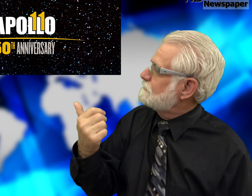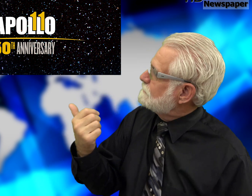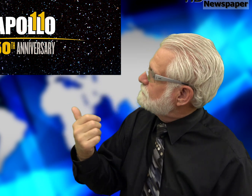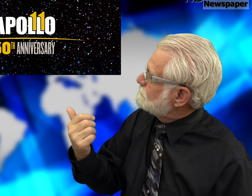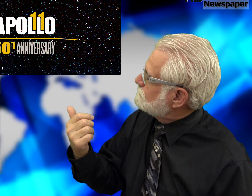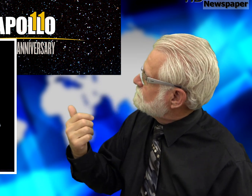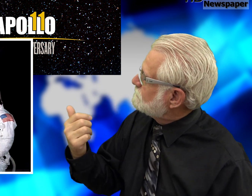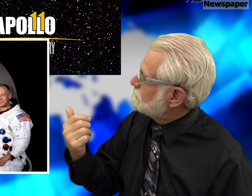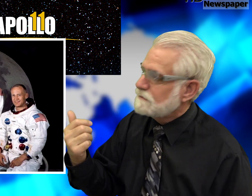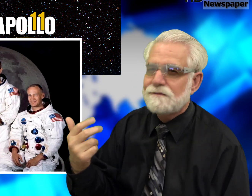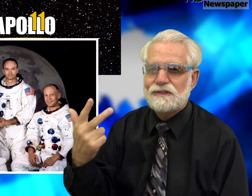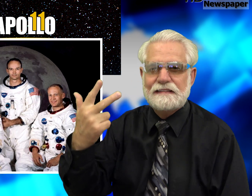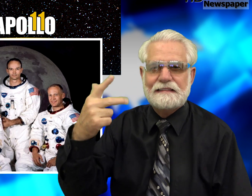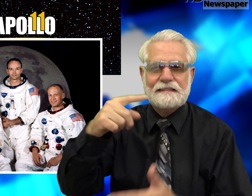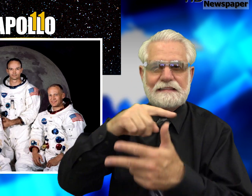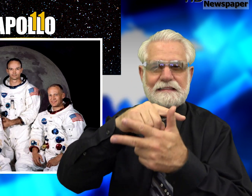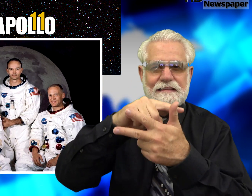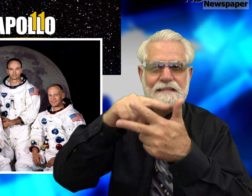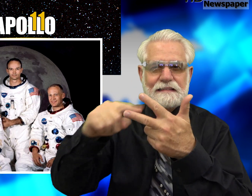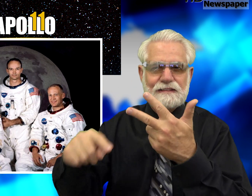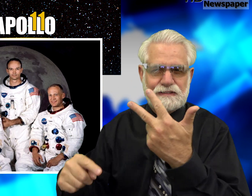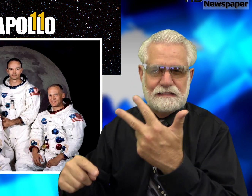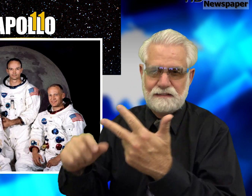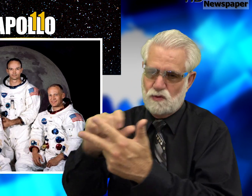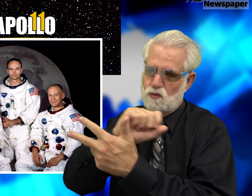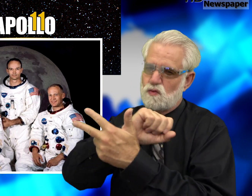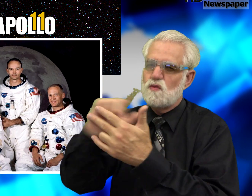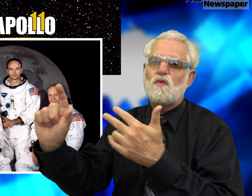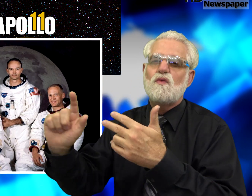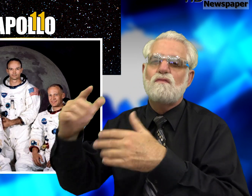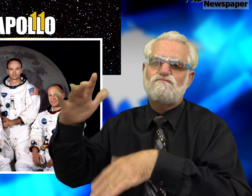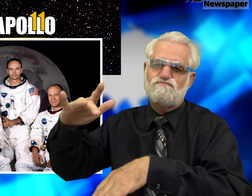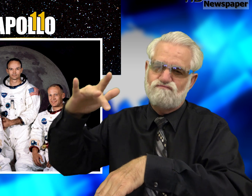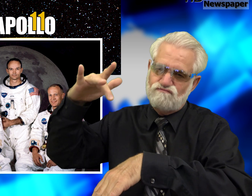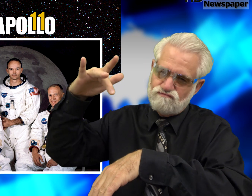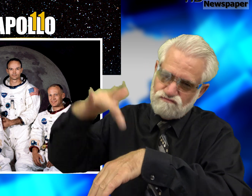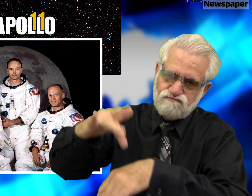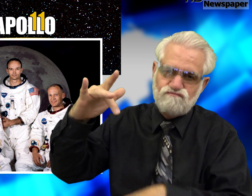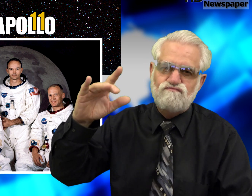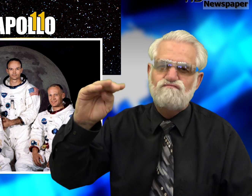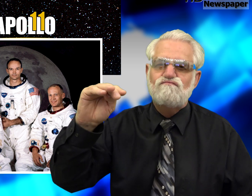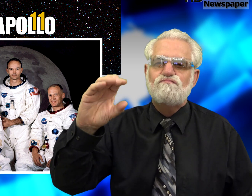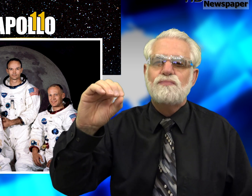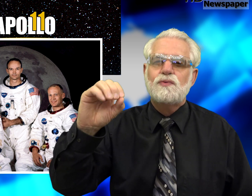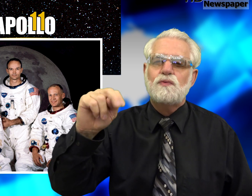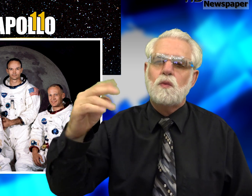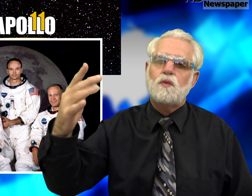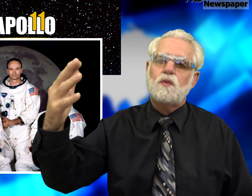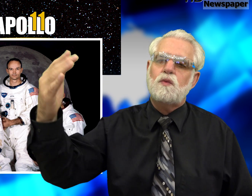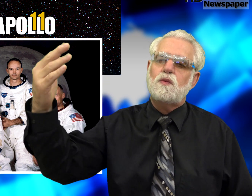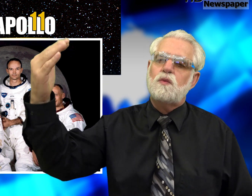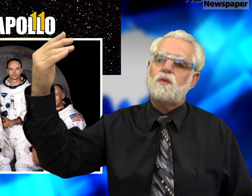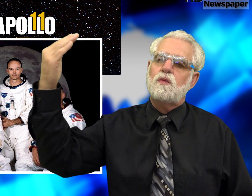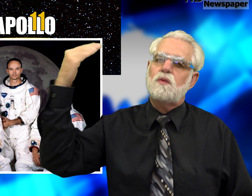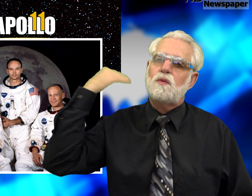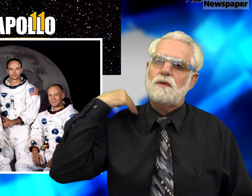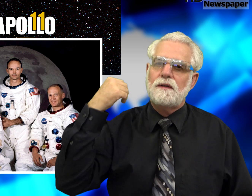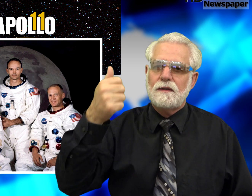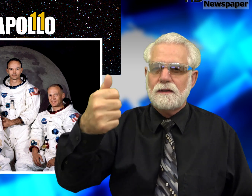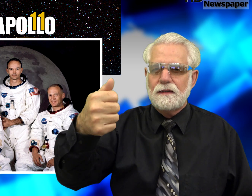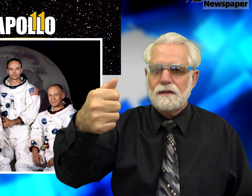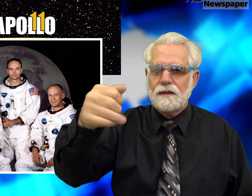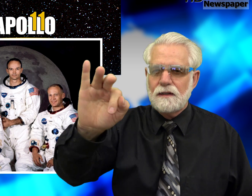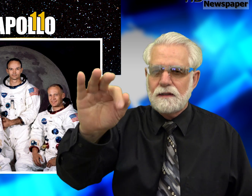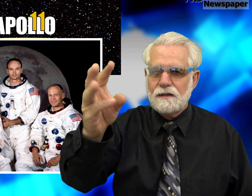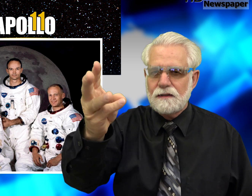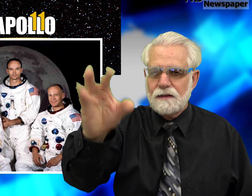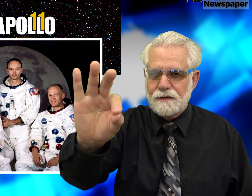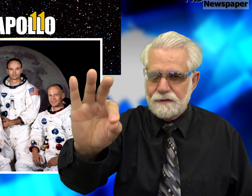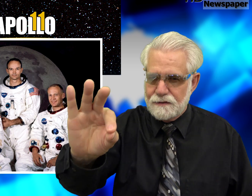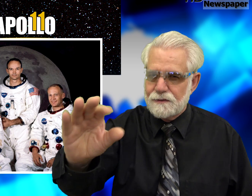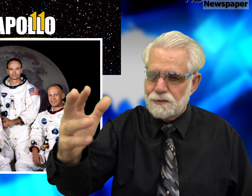There have been three men to touch the moon long time ago, in 1969.